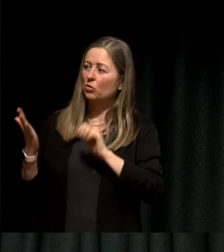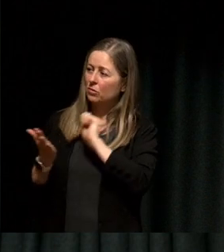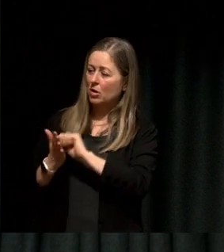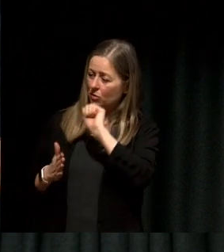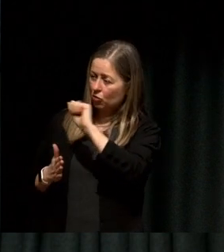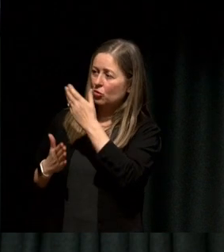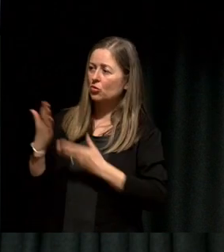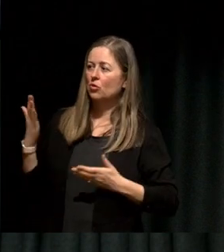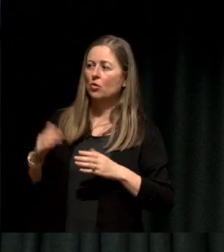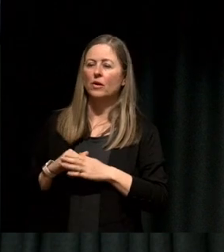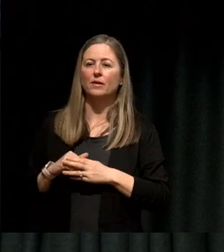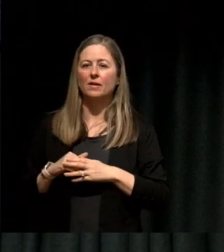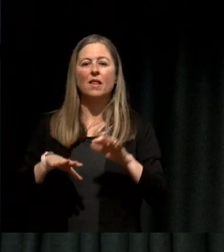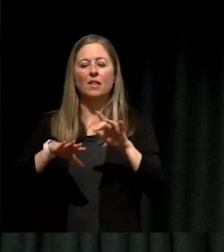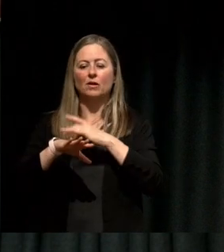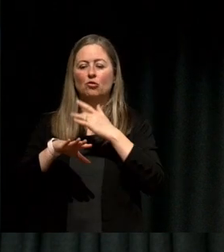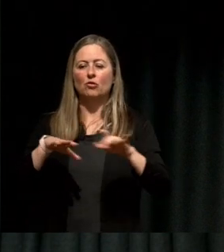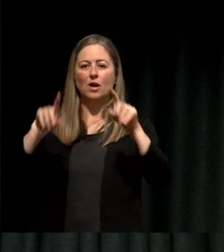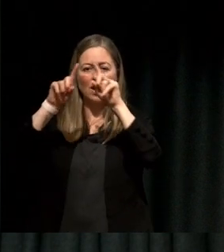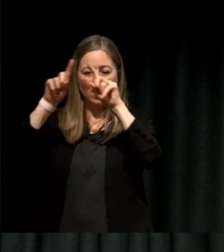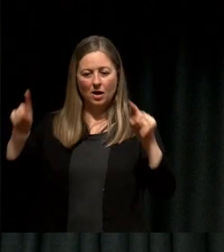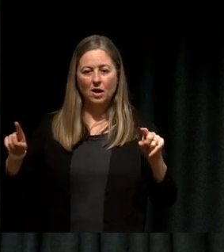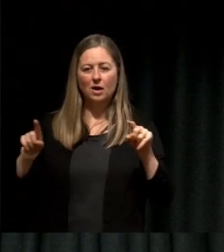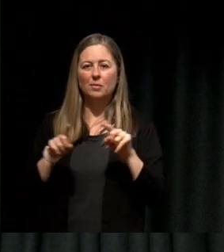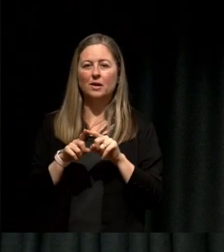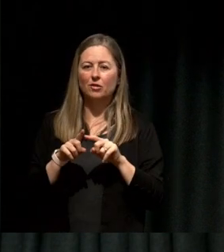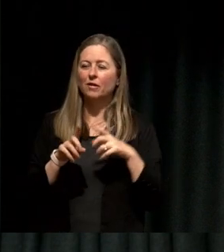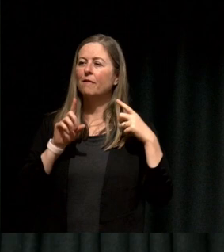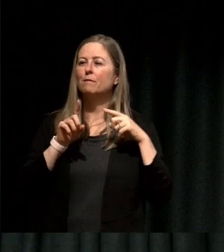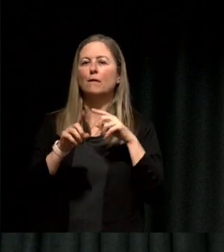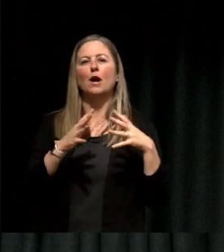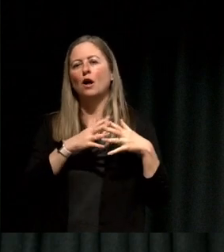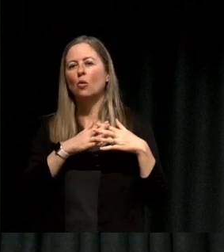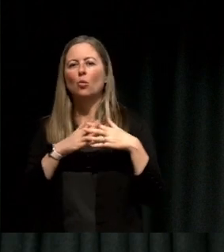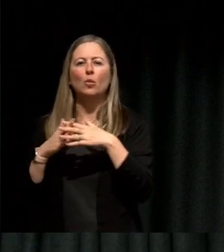The Drama Triangle is also the way that Western narratives are built, so every good story-